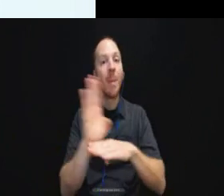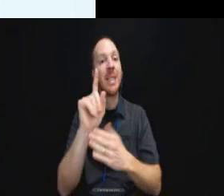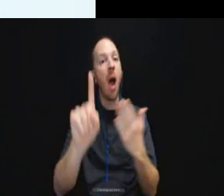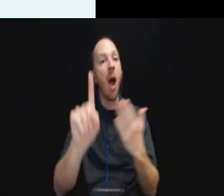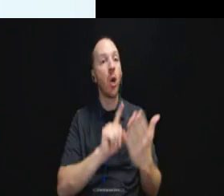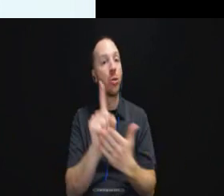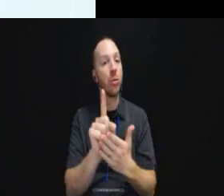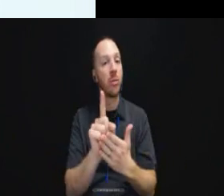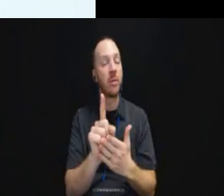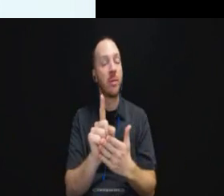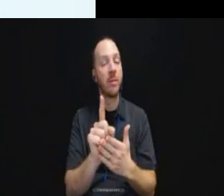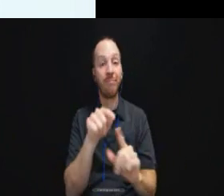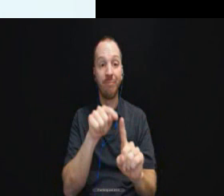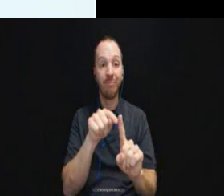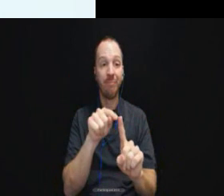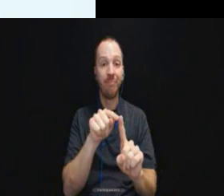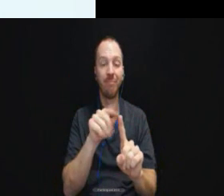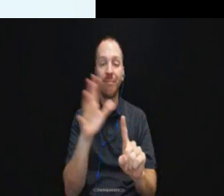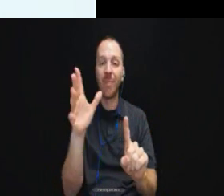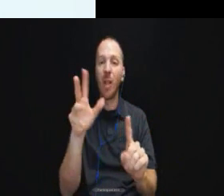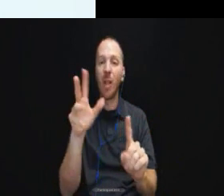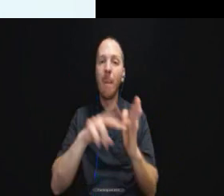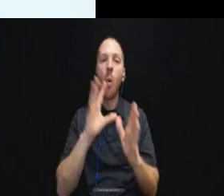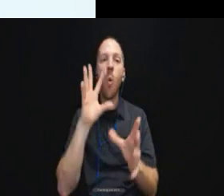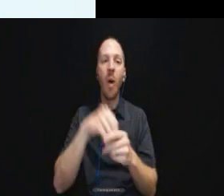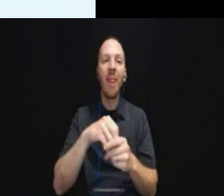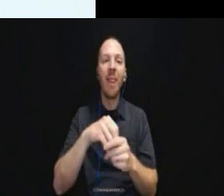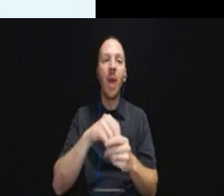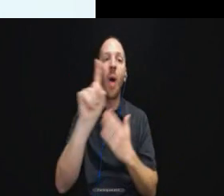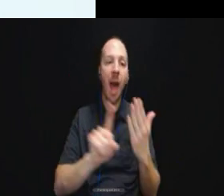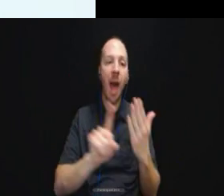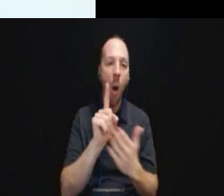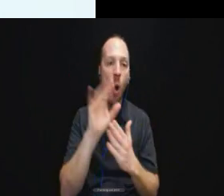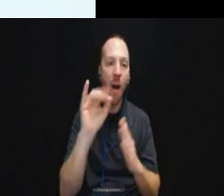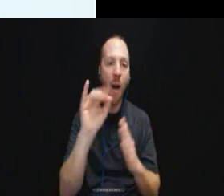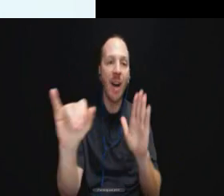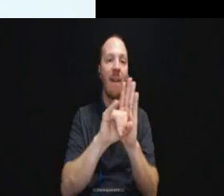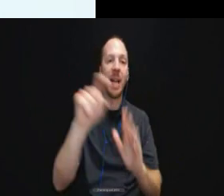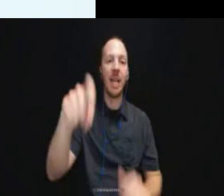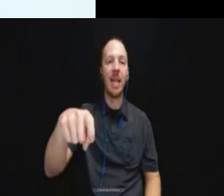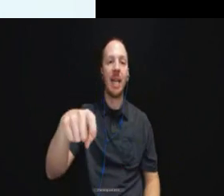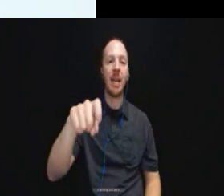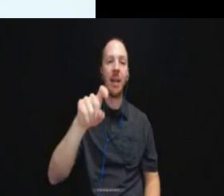They are shooting for within an hour of the identified need.